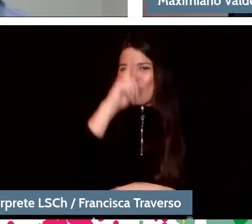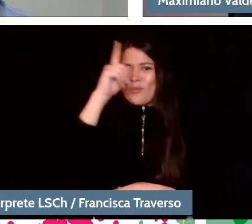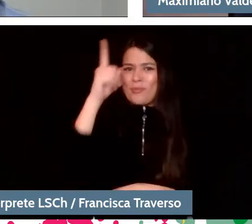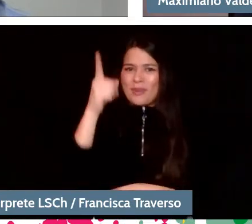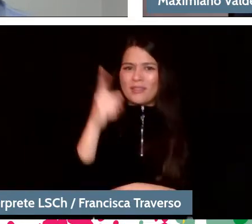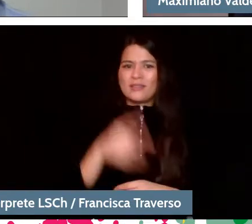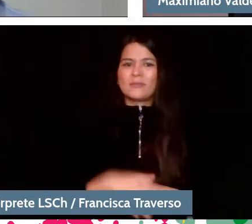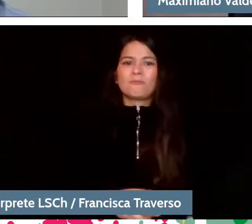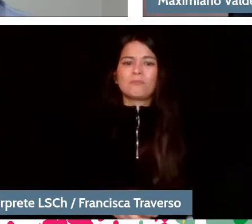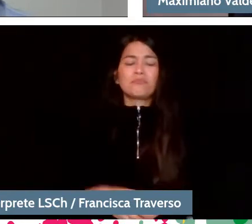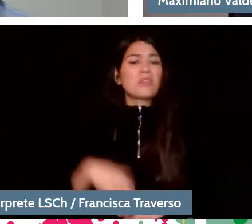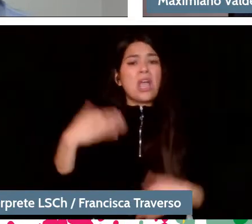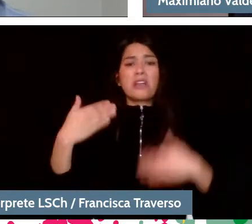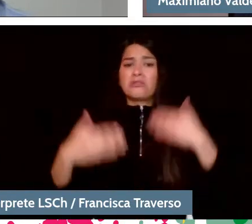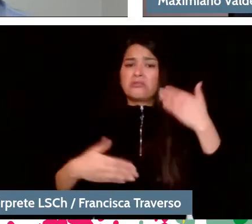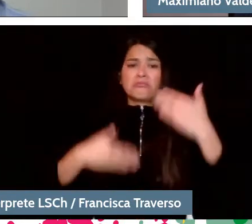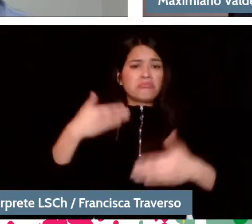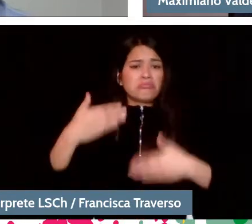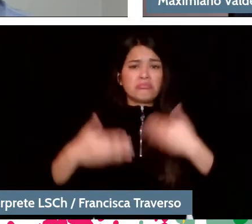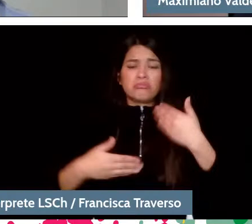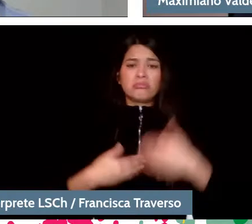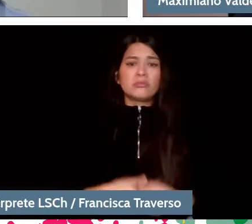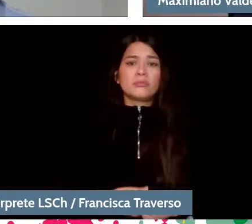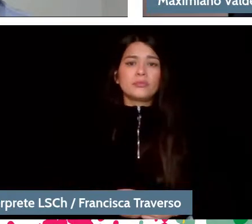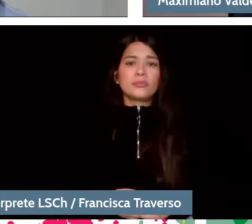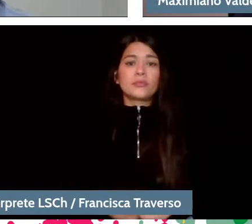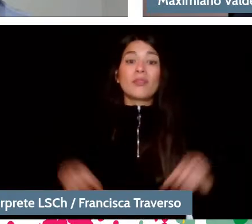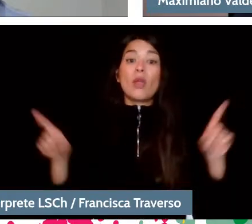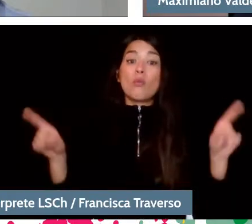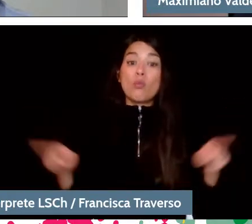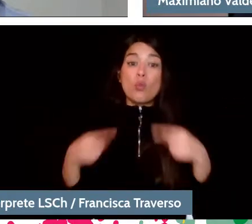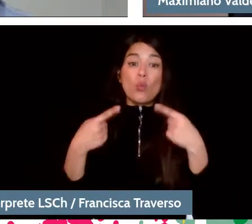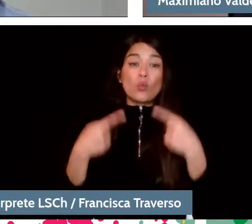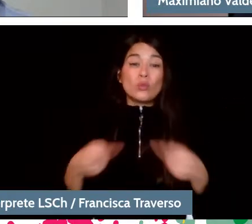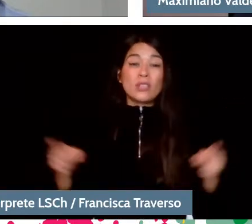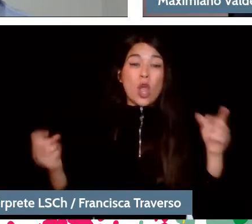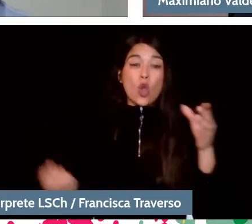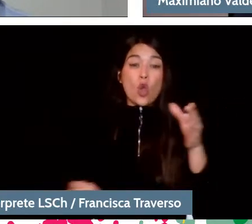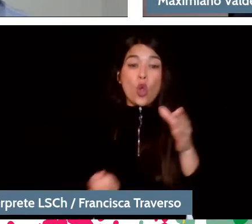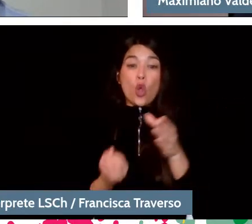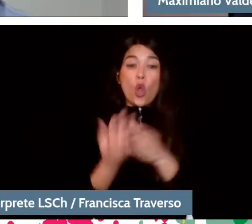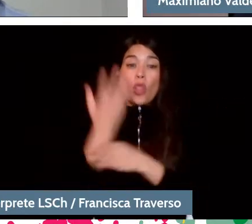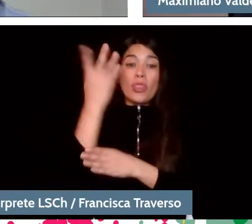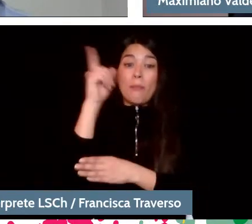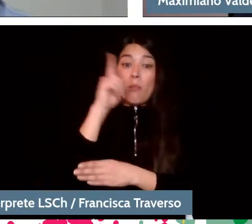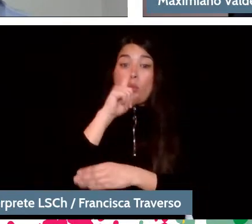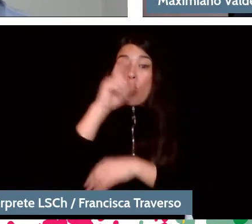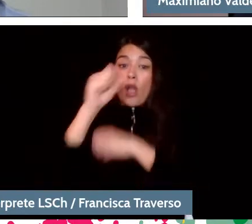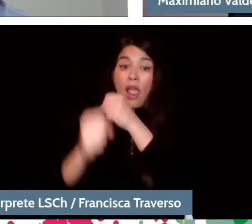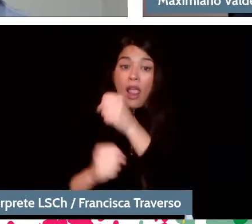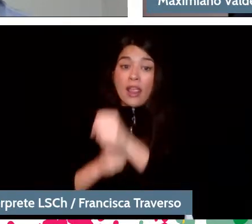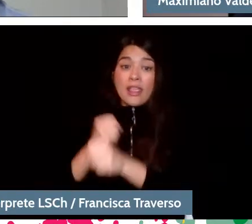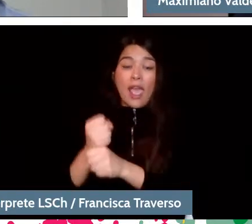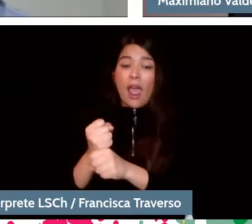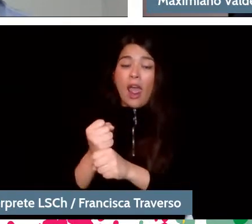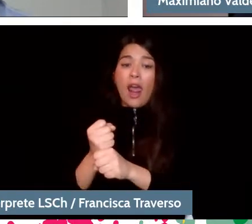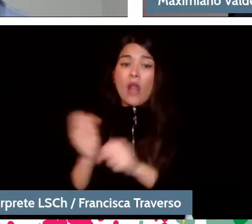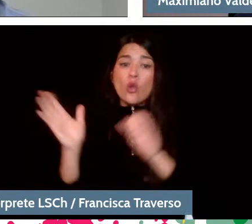And so it was done. If contemporary music isn't a regular part of concert programs, I'm not talking about special concerts,